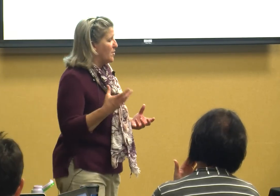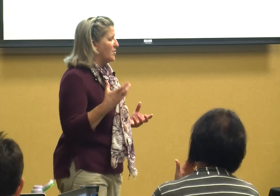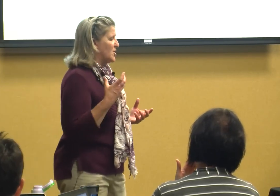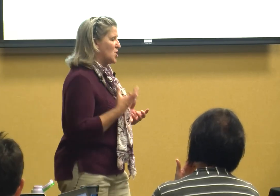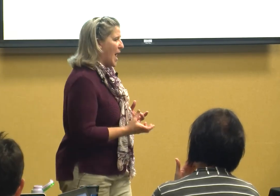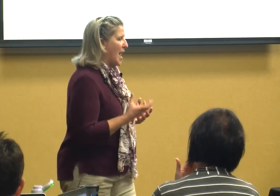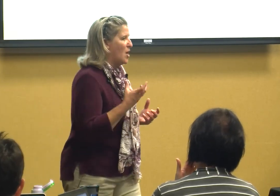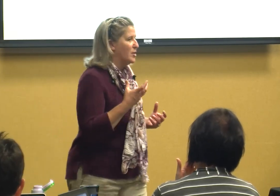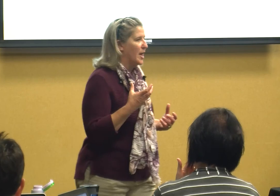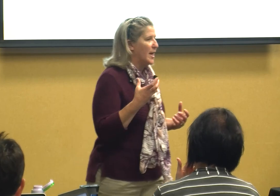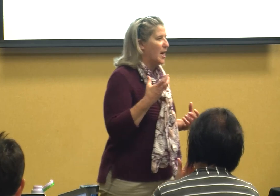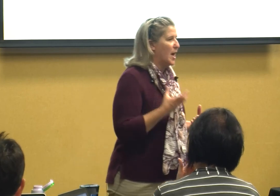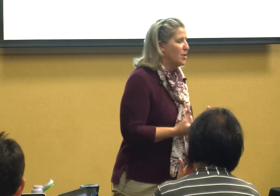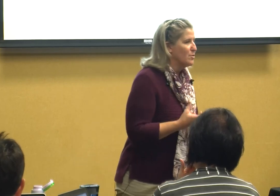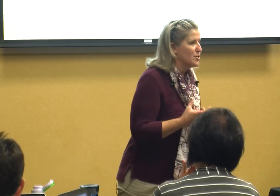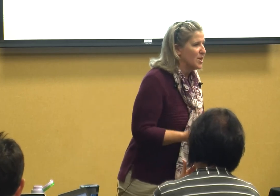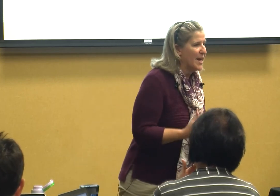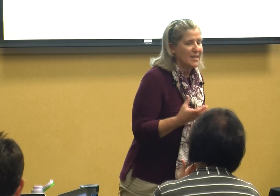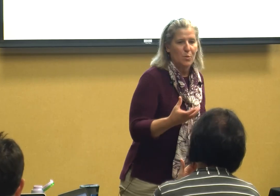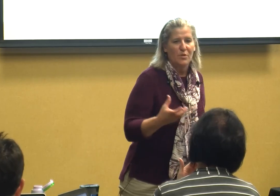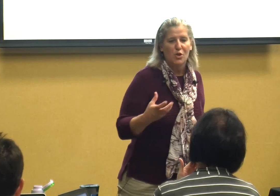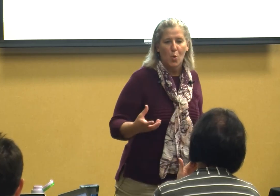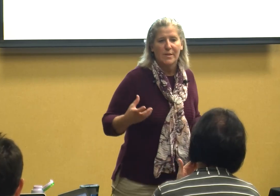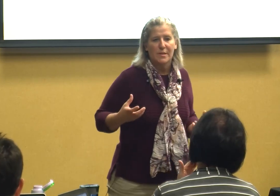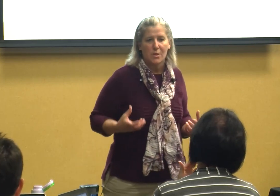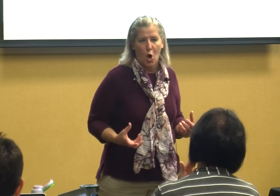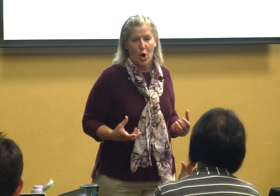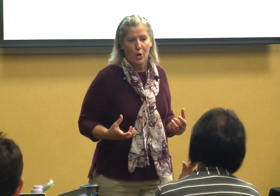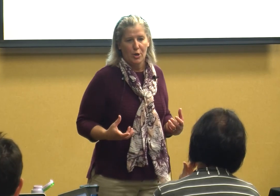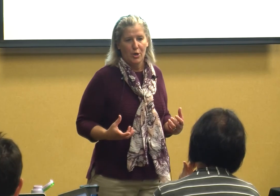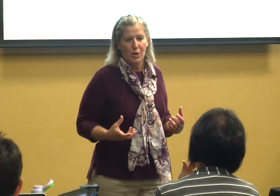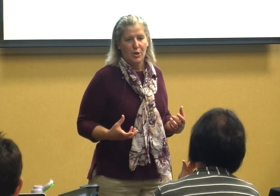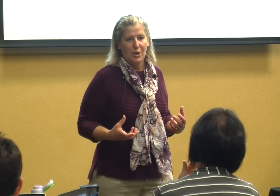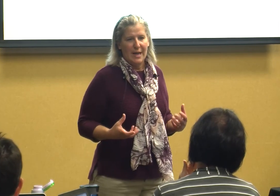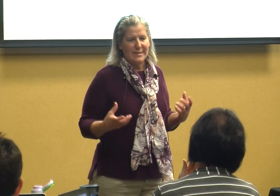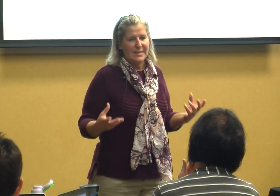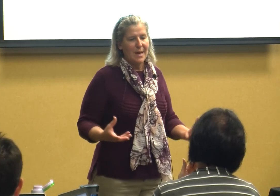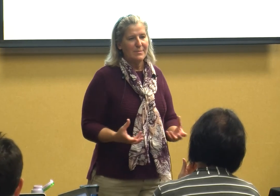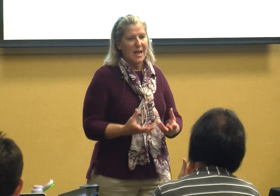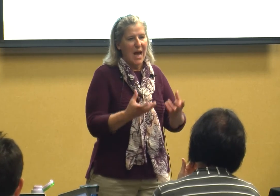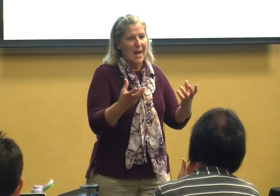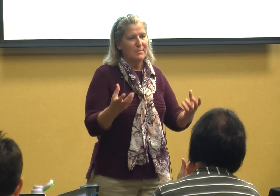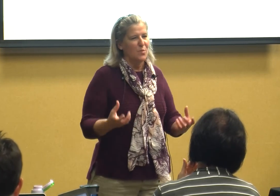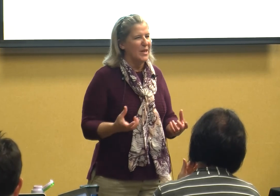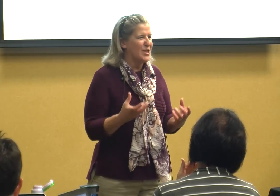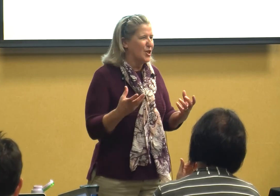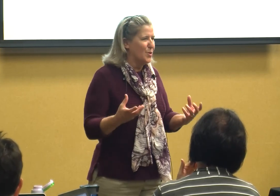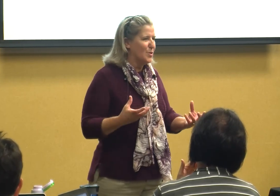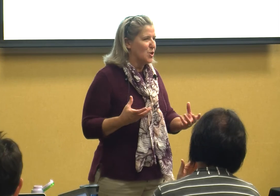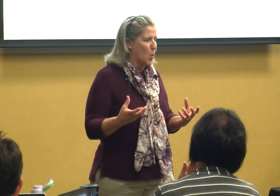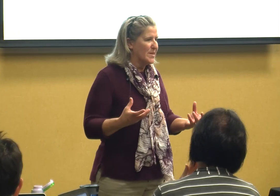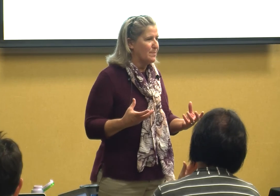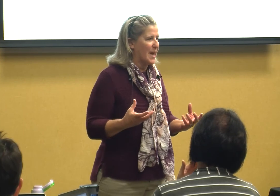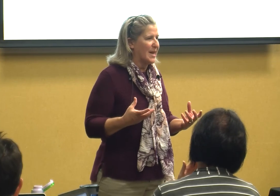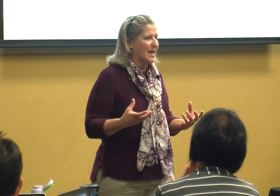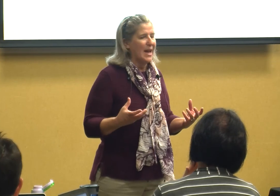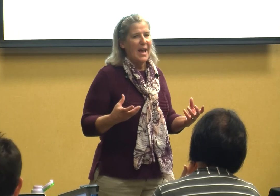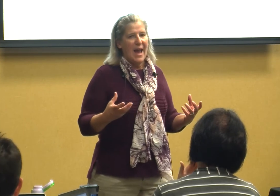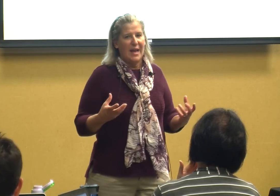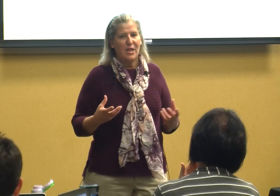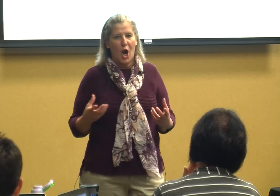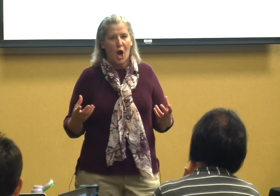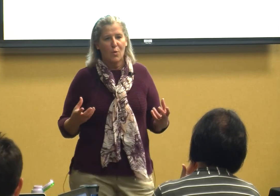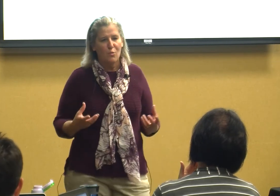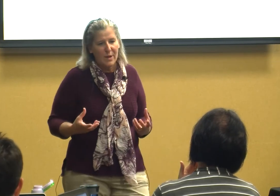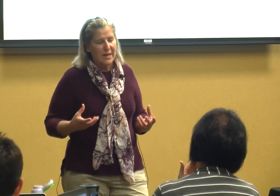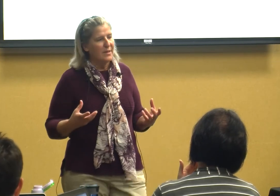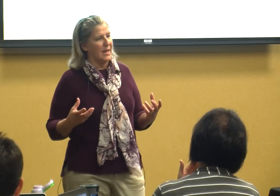that the child understands what the choices are and sometimes we do choice making and not really